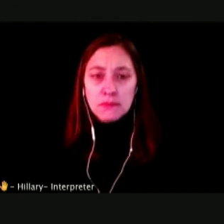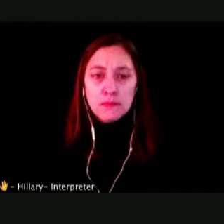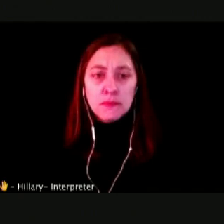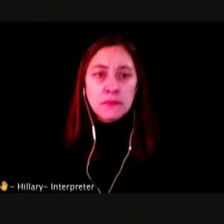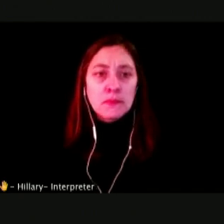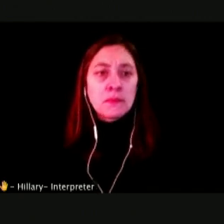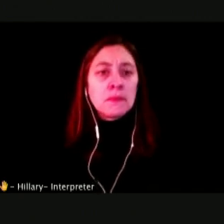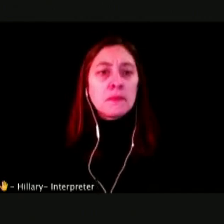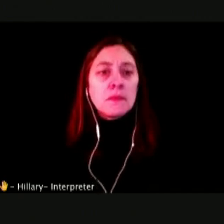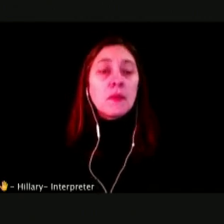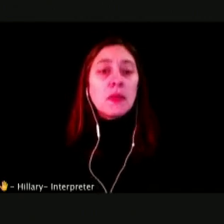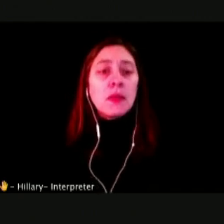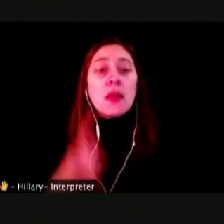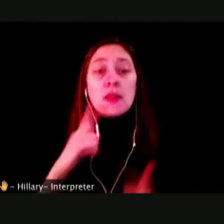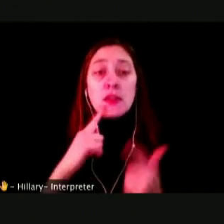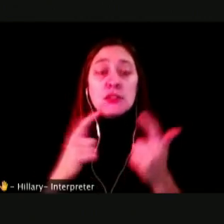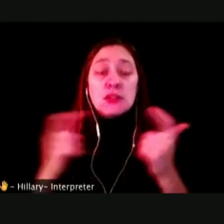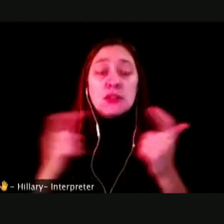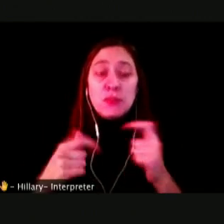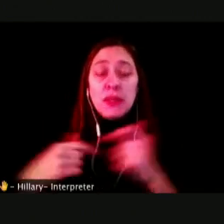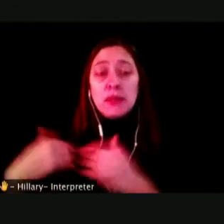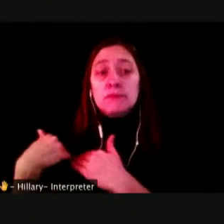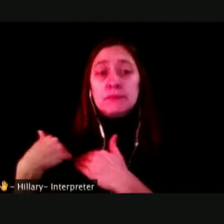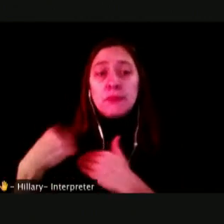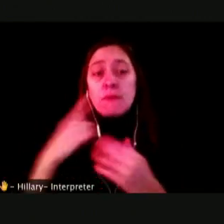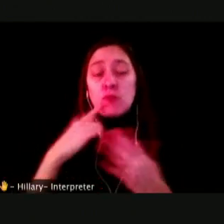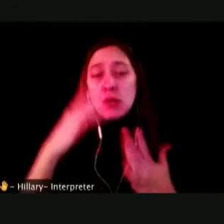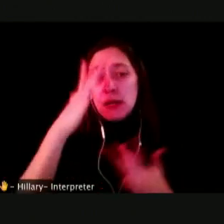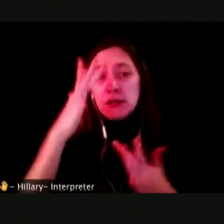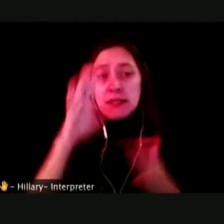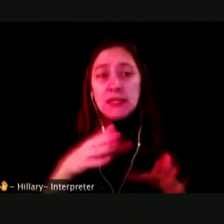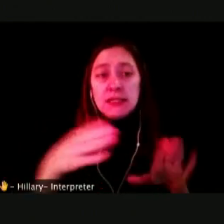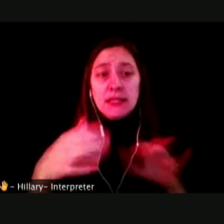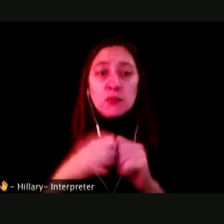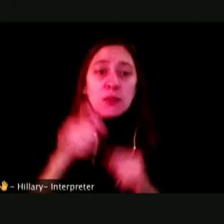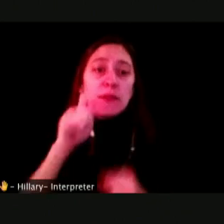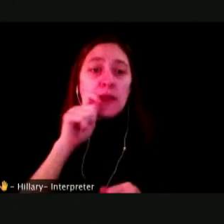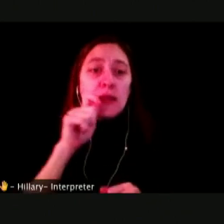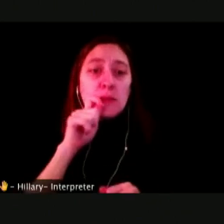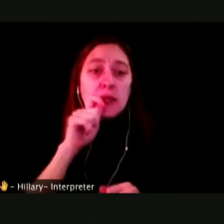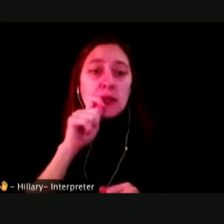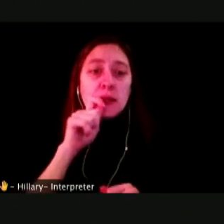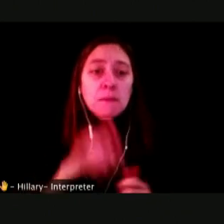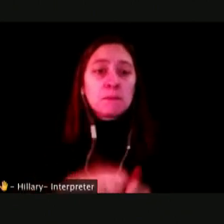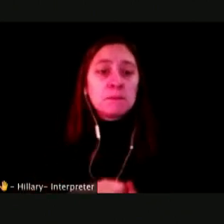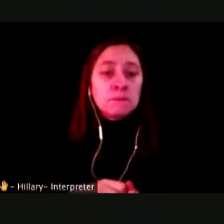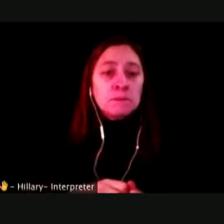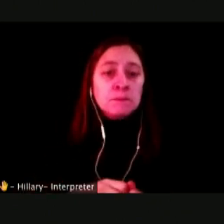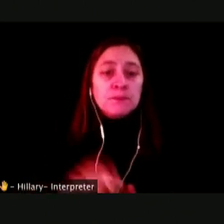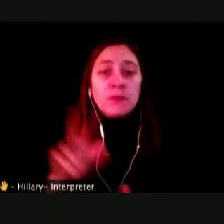AS A NOVEMBER 5, 2019, THE ARE 2051 REPORT CASES AND 39 DEATHS DUE TO VAPING.